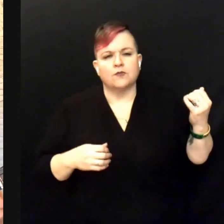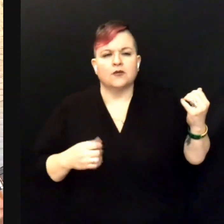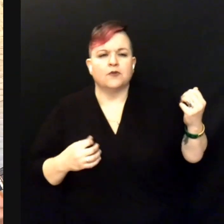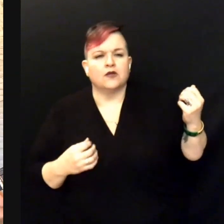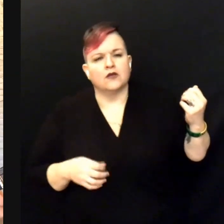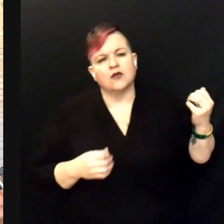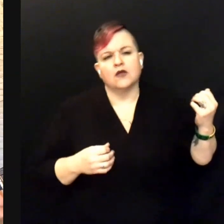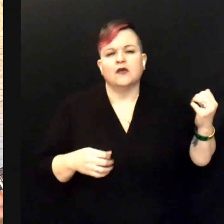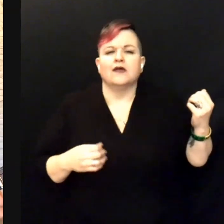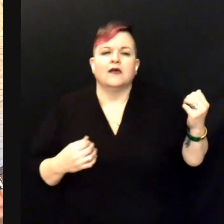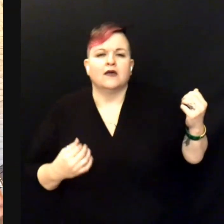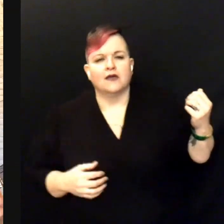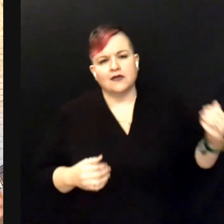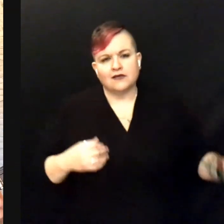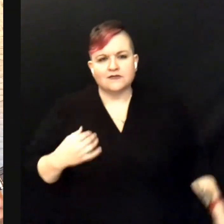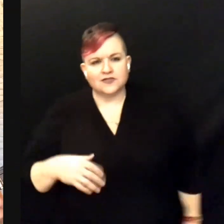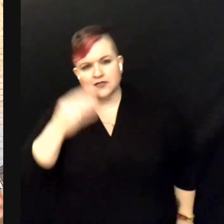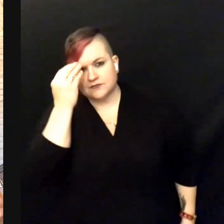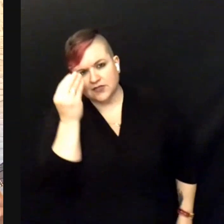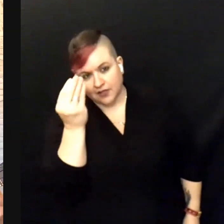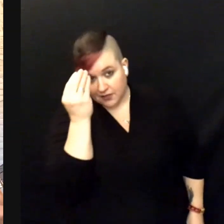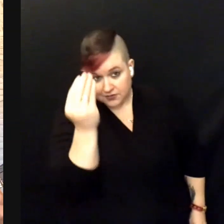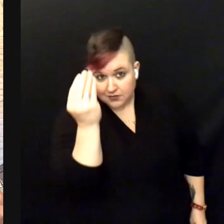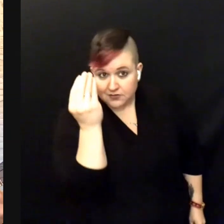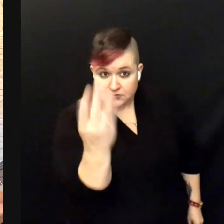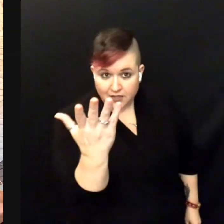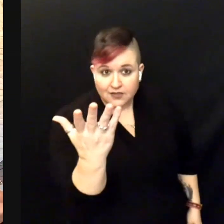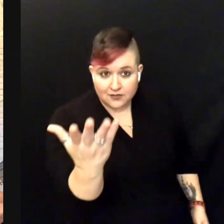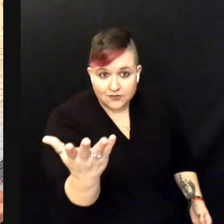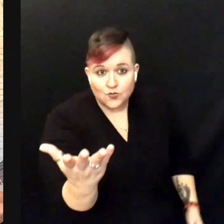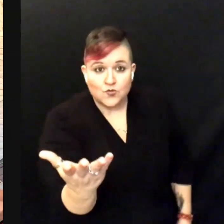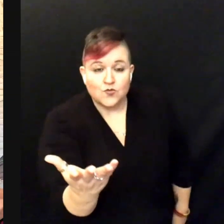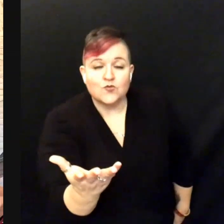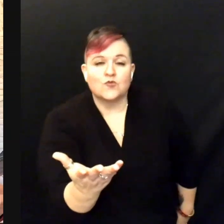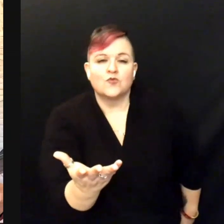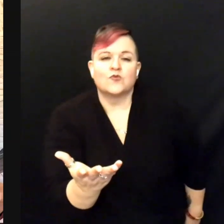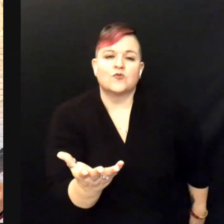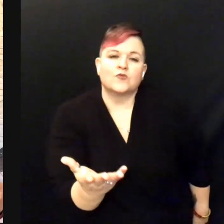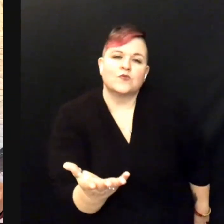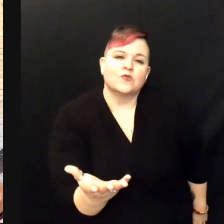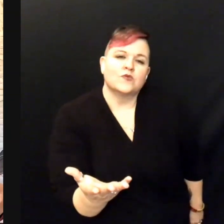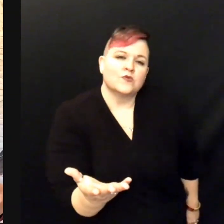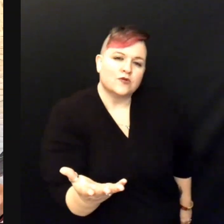I have something to say to you